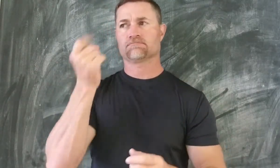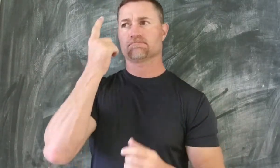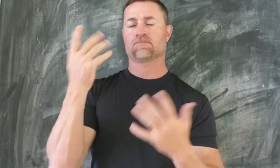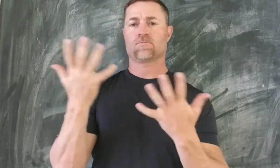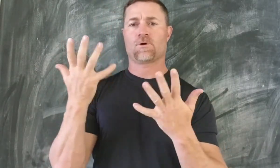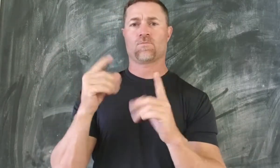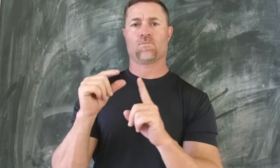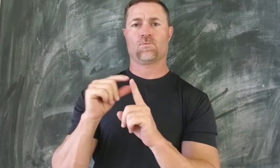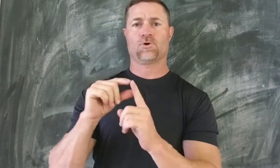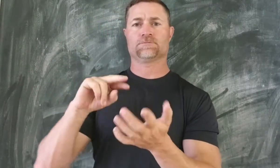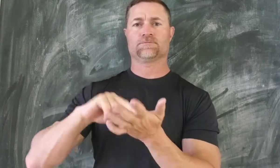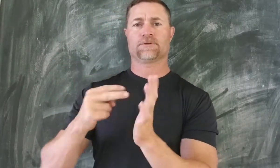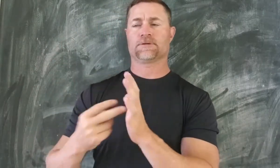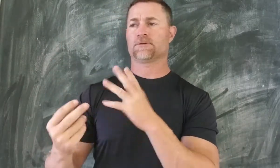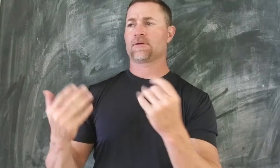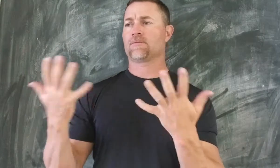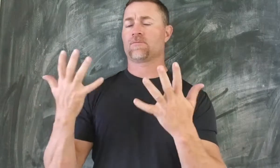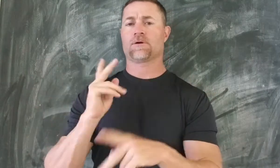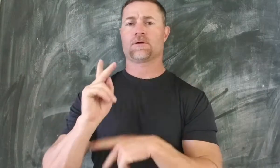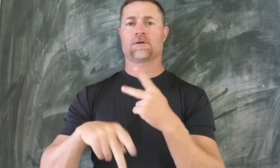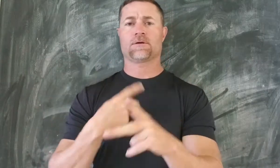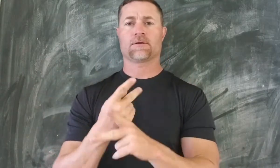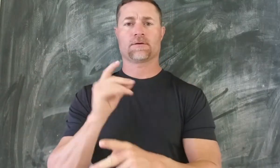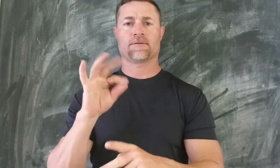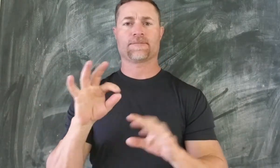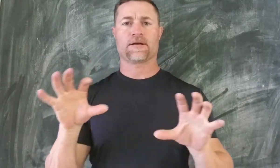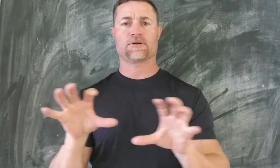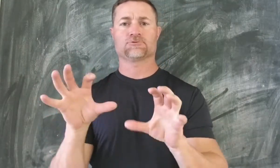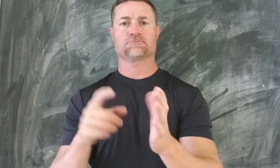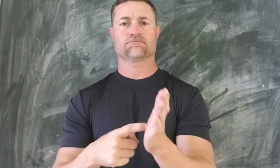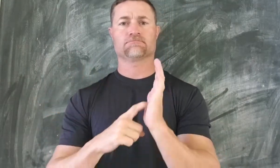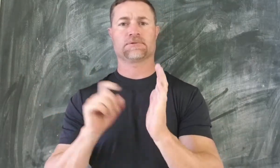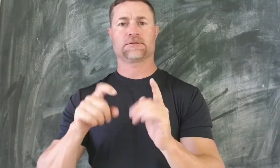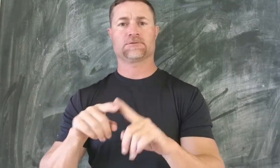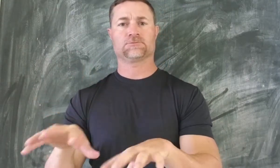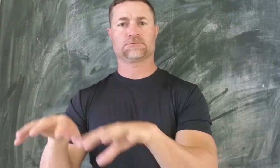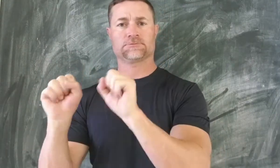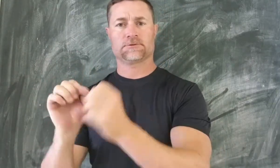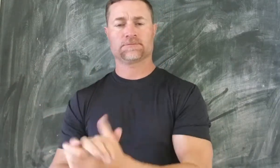so that they can understand what the words mean and what kind of actions they need to take.